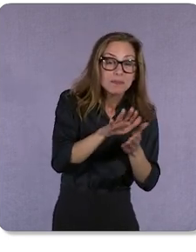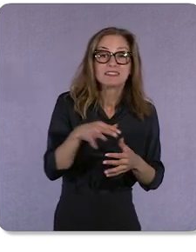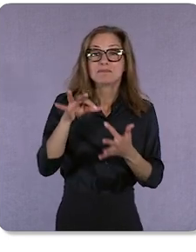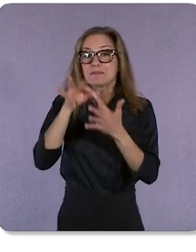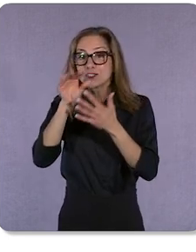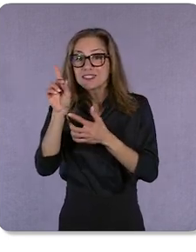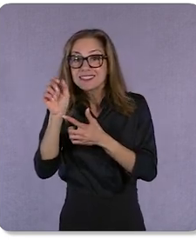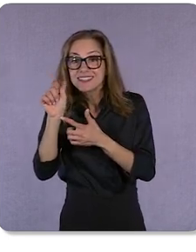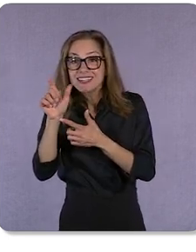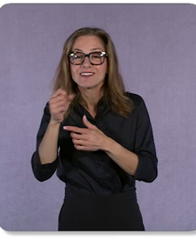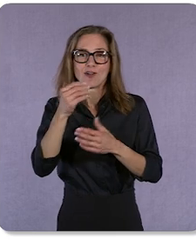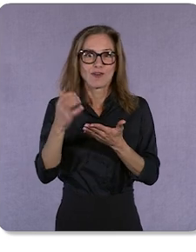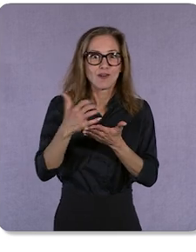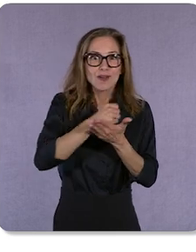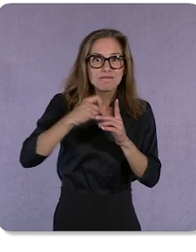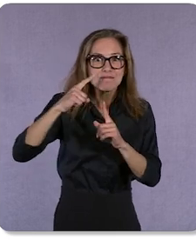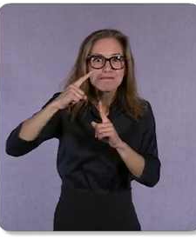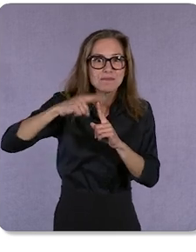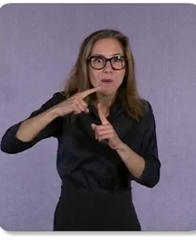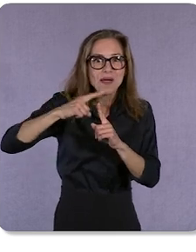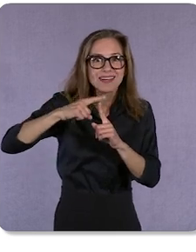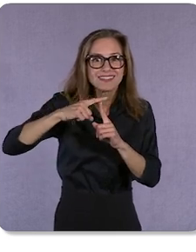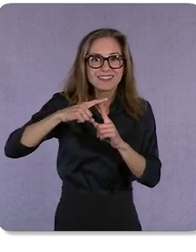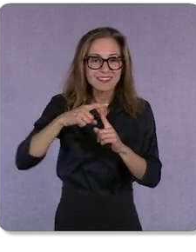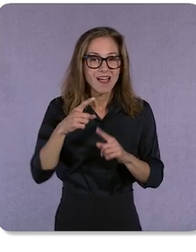and earning points on what she buys. ...Pretty awesome, right?!